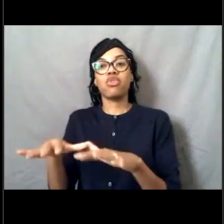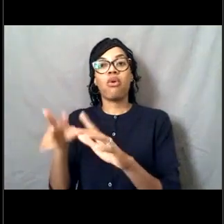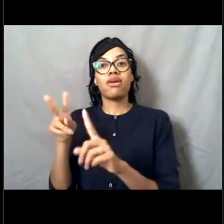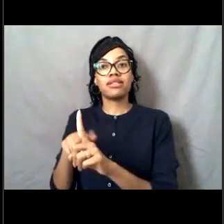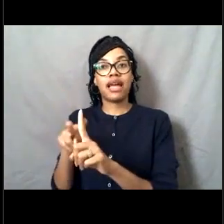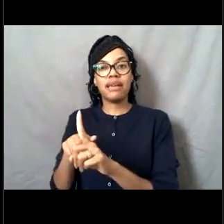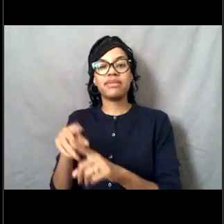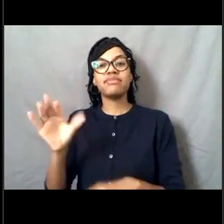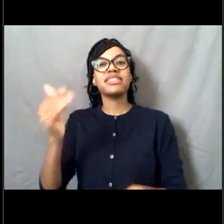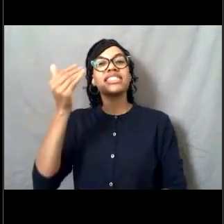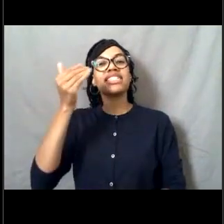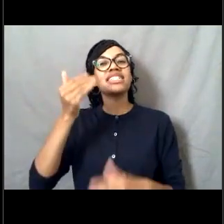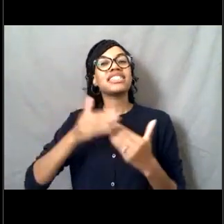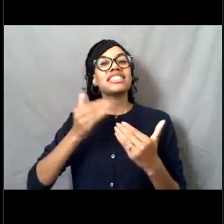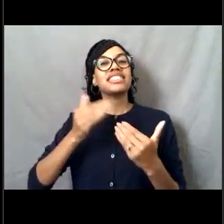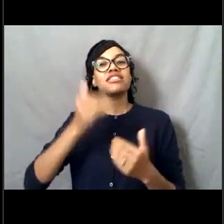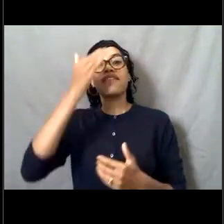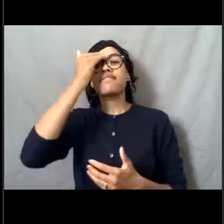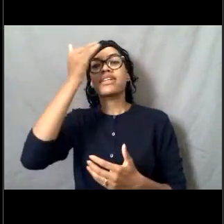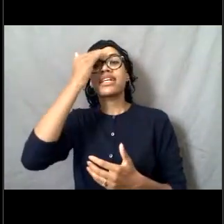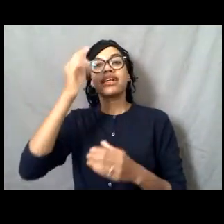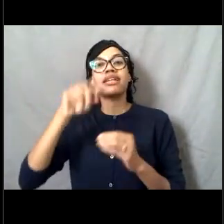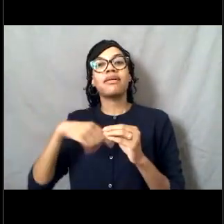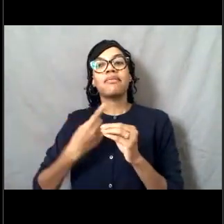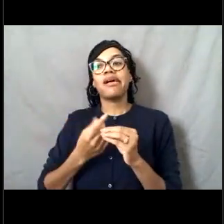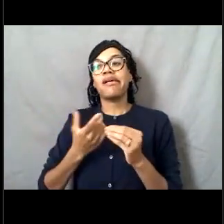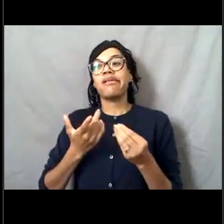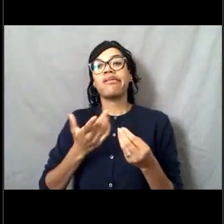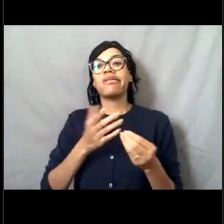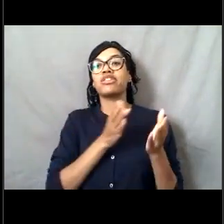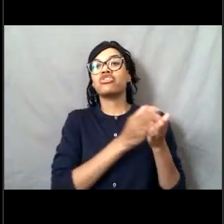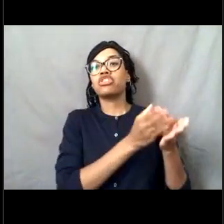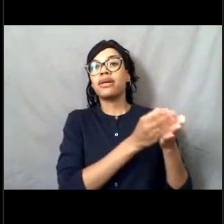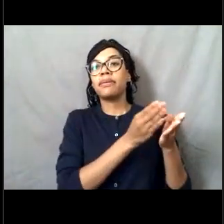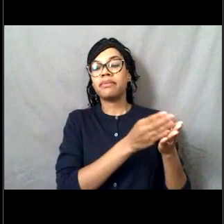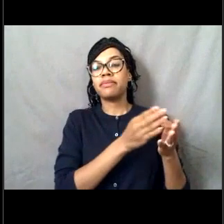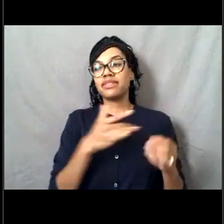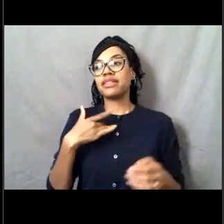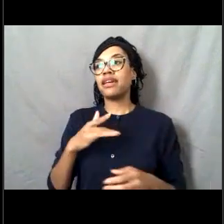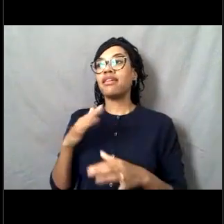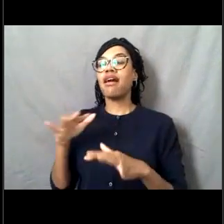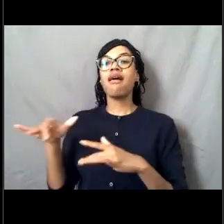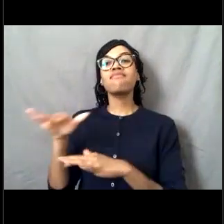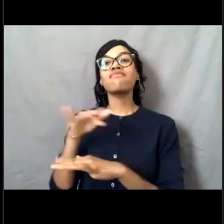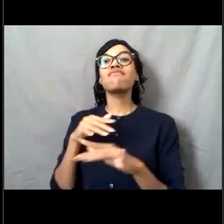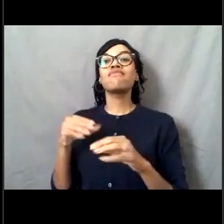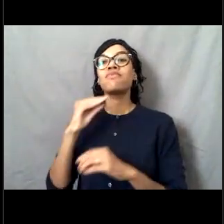that are on the ship when we're enjoying our time at home but it's really important for the officers